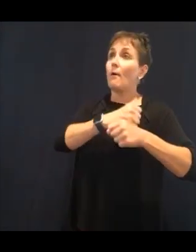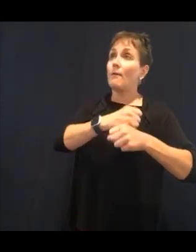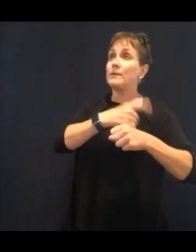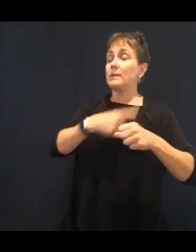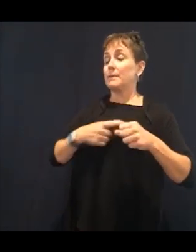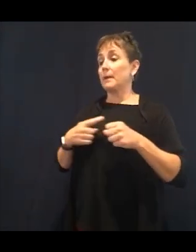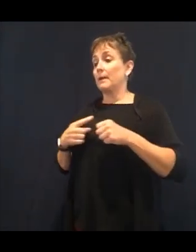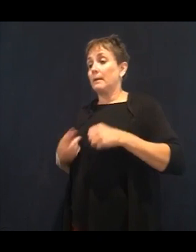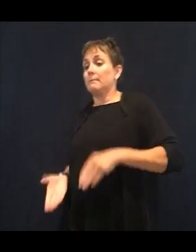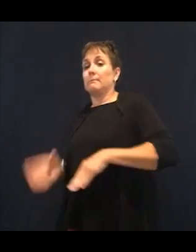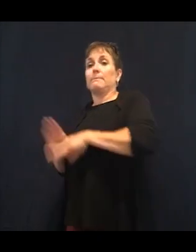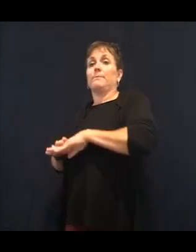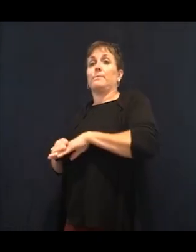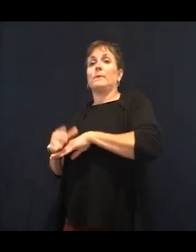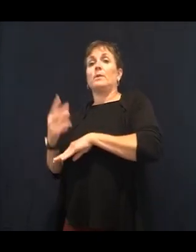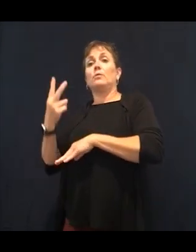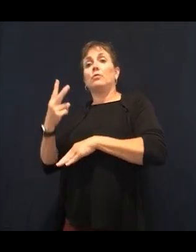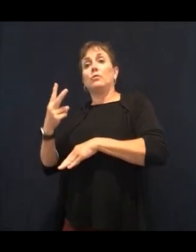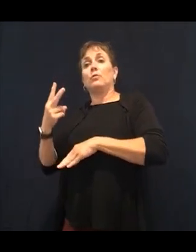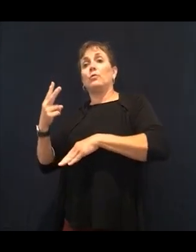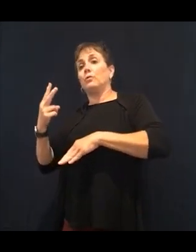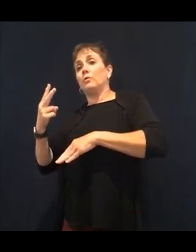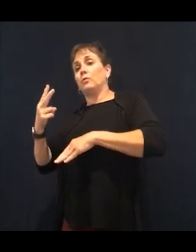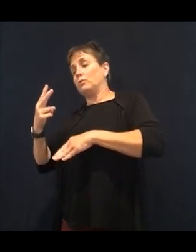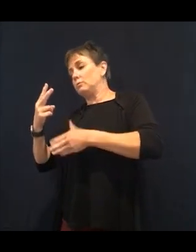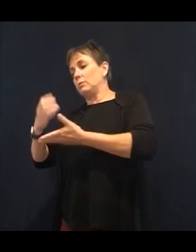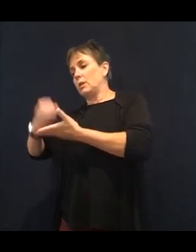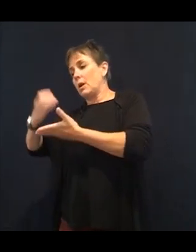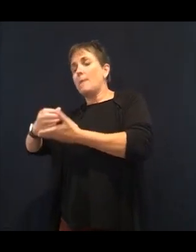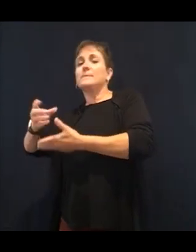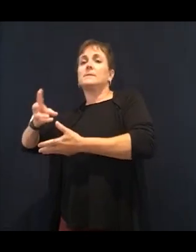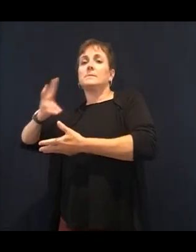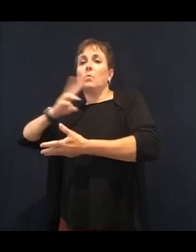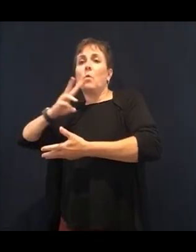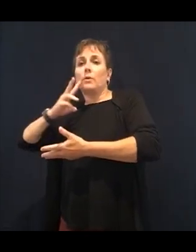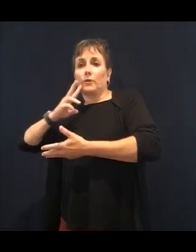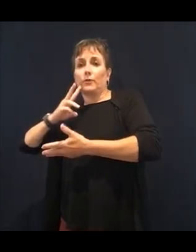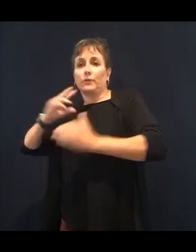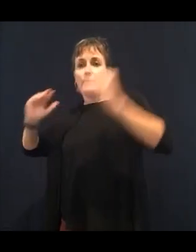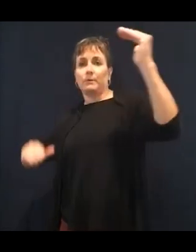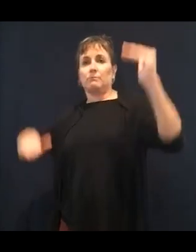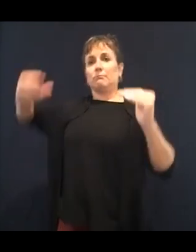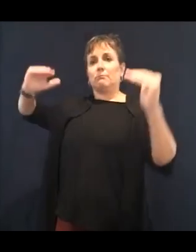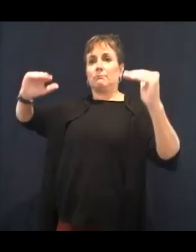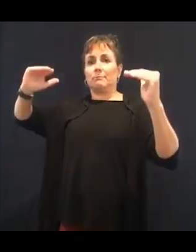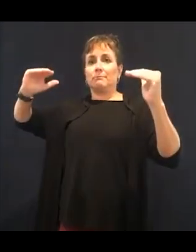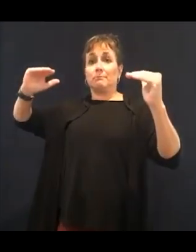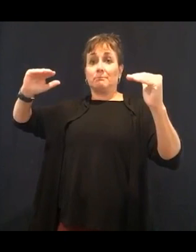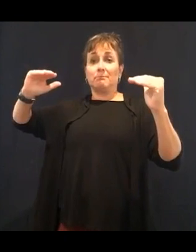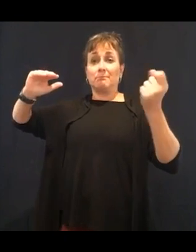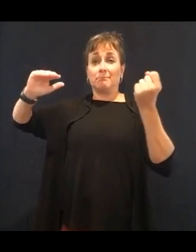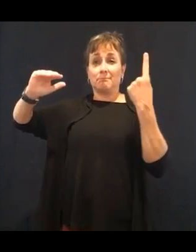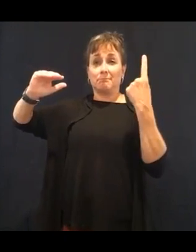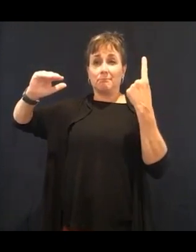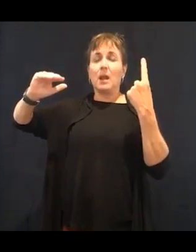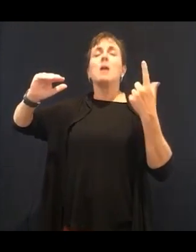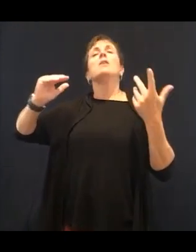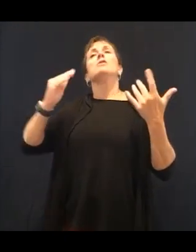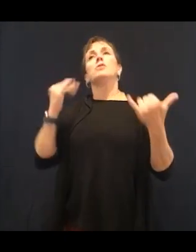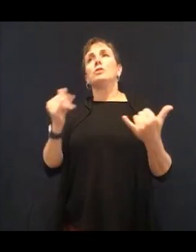so you can see how we can quickly get severely dehydrated.